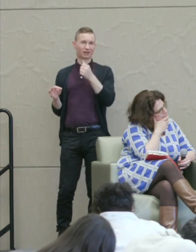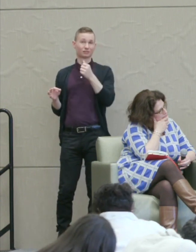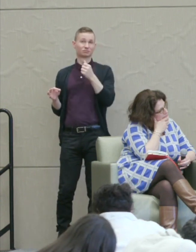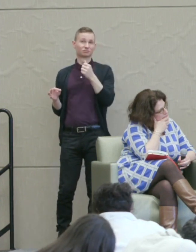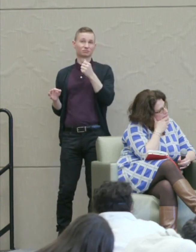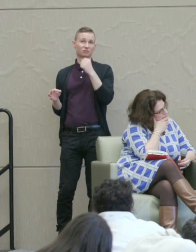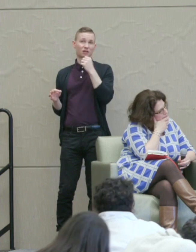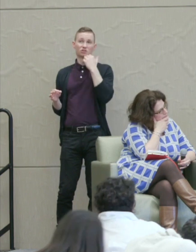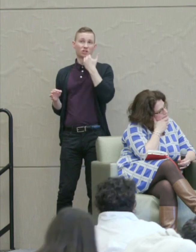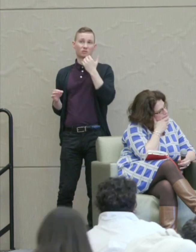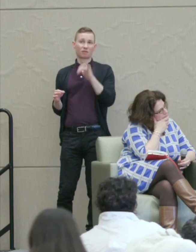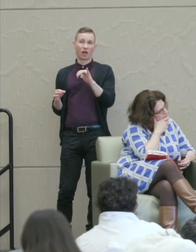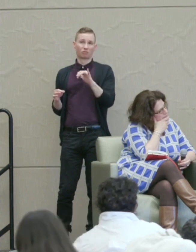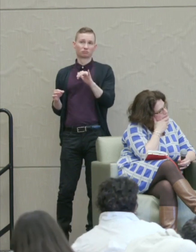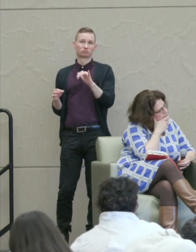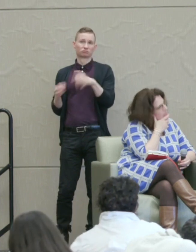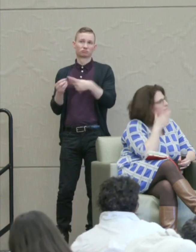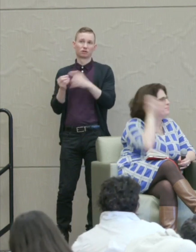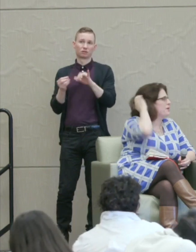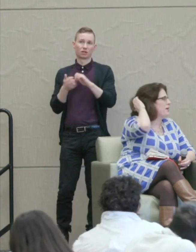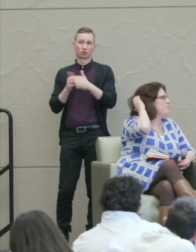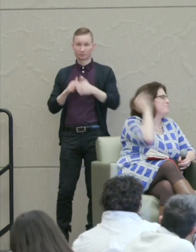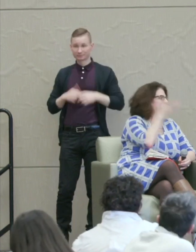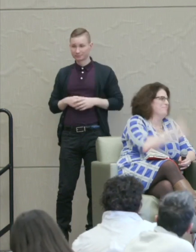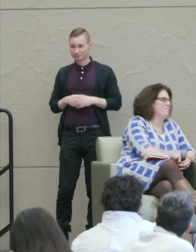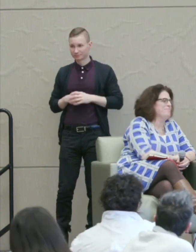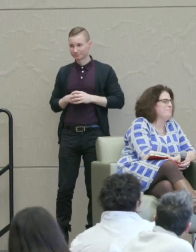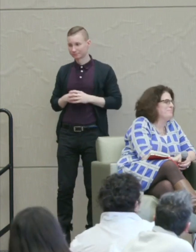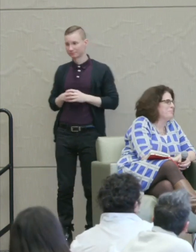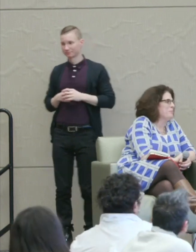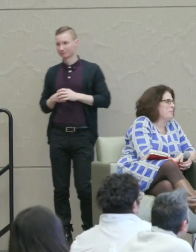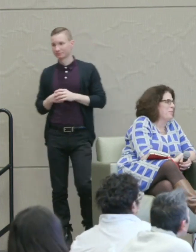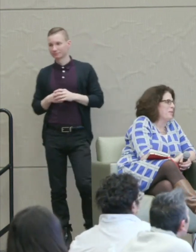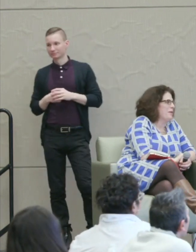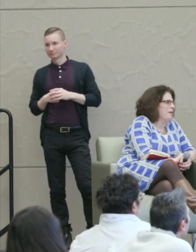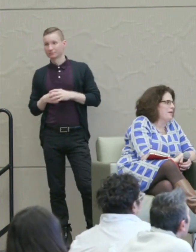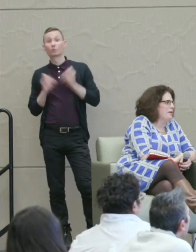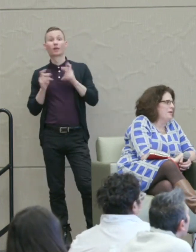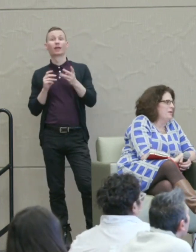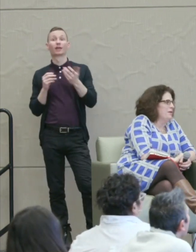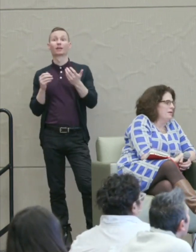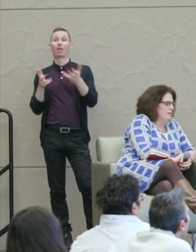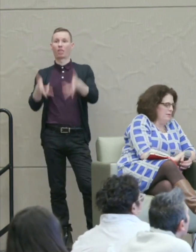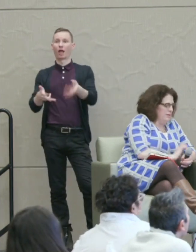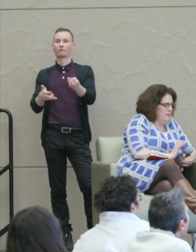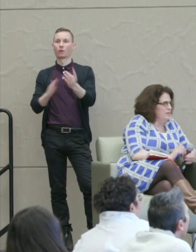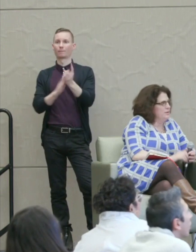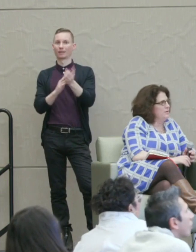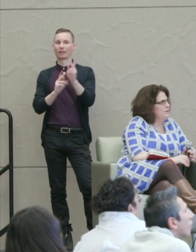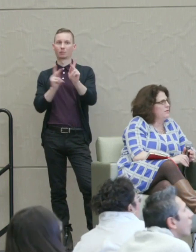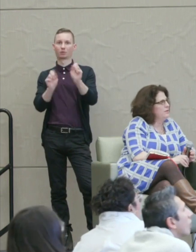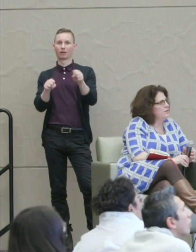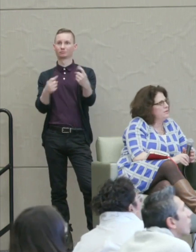on that issue. Susan Poser: Okay. We have a few minutes for questions.